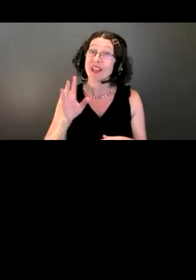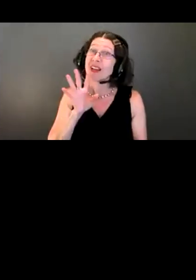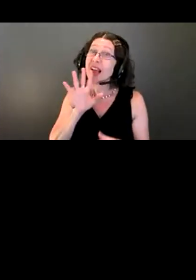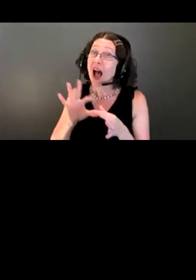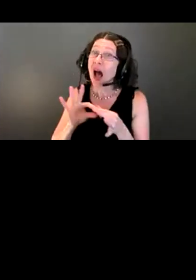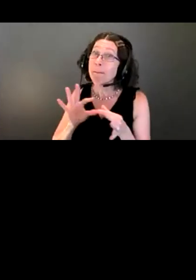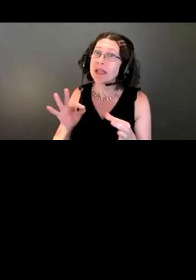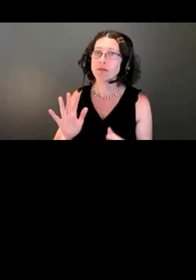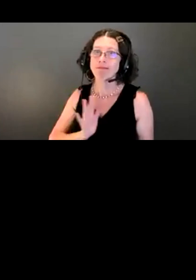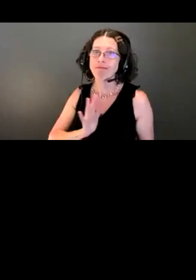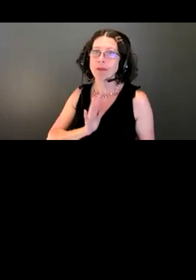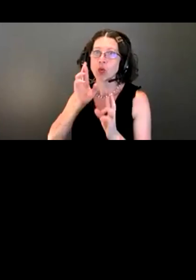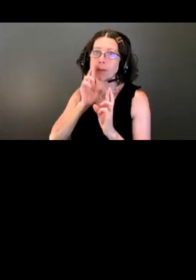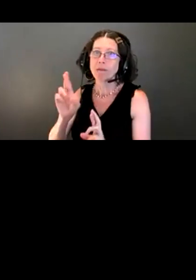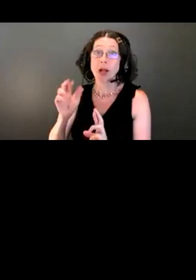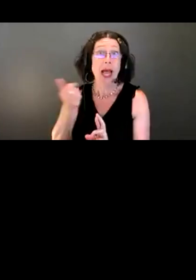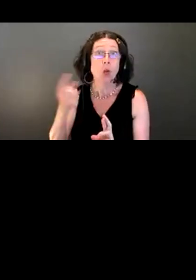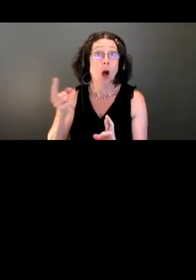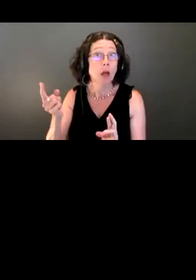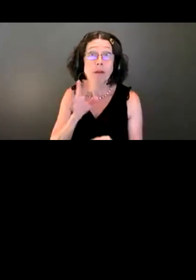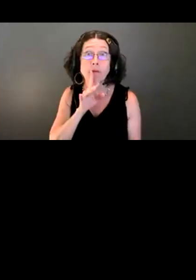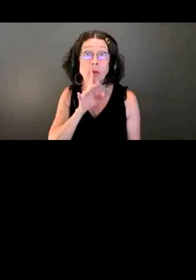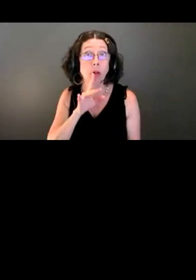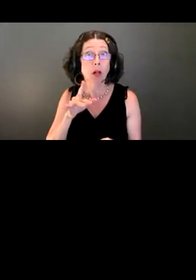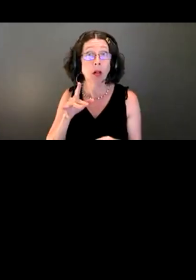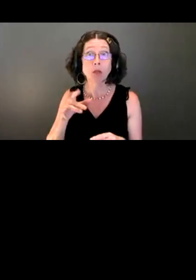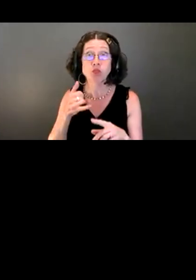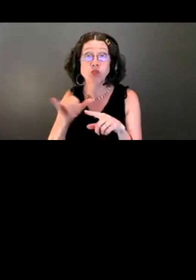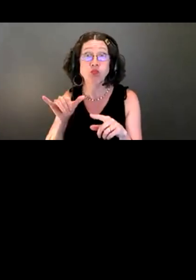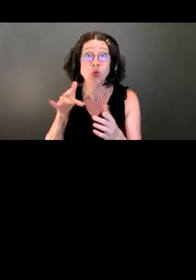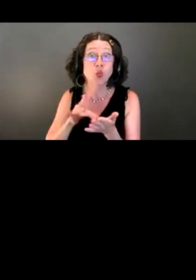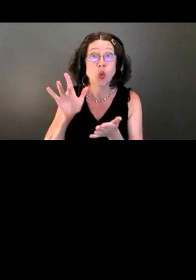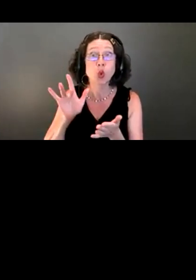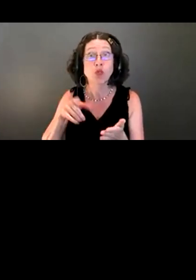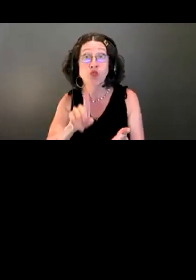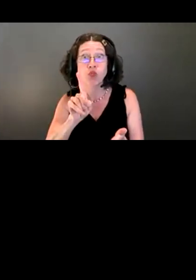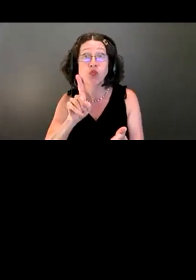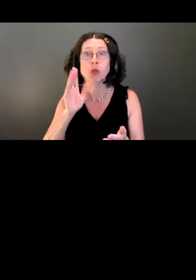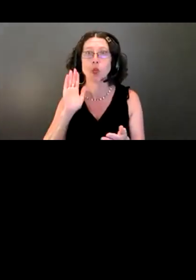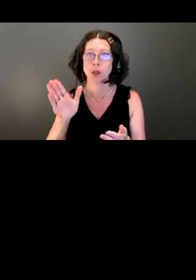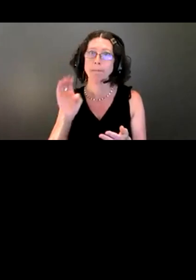be removed by the host.